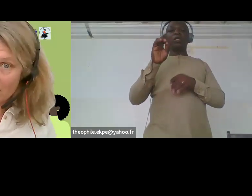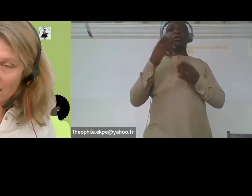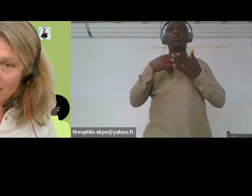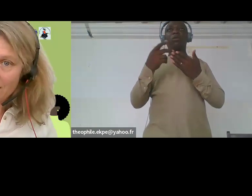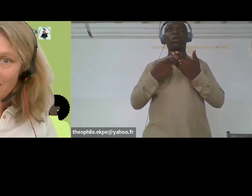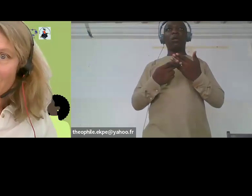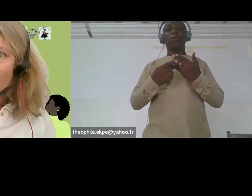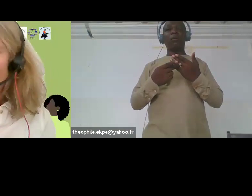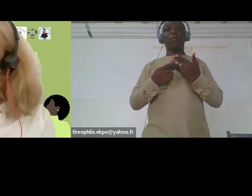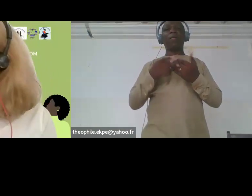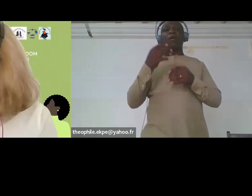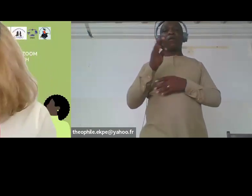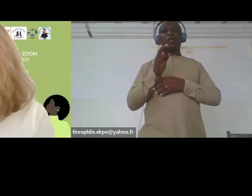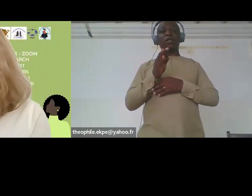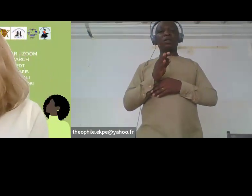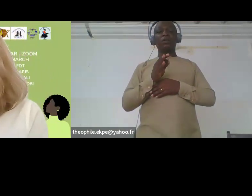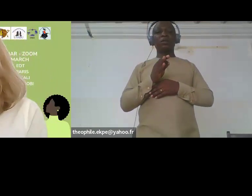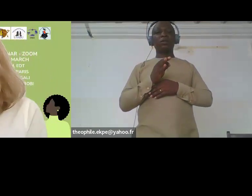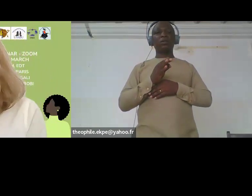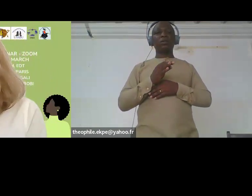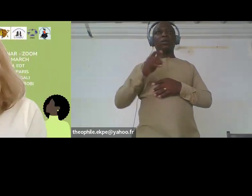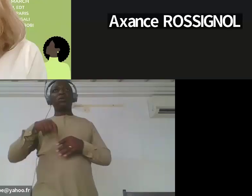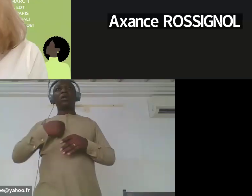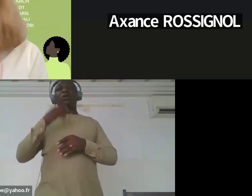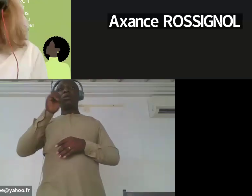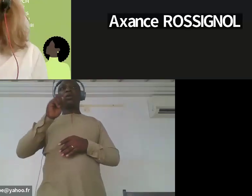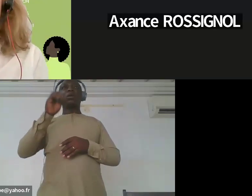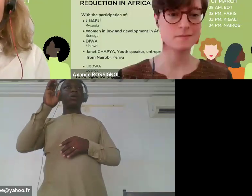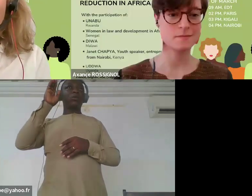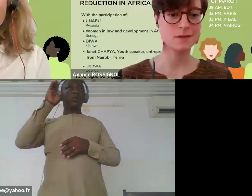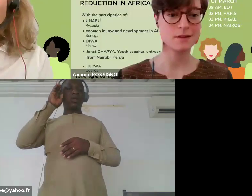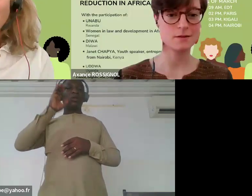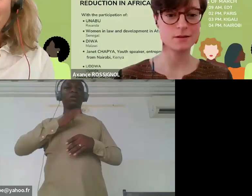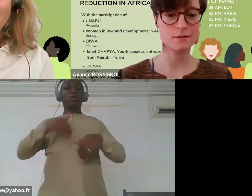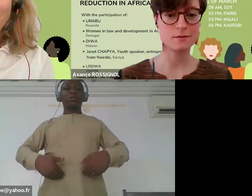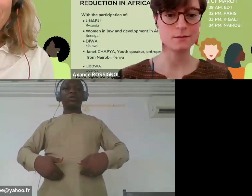So we are going to listen to our dear Janet.